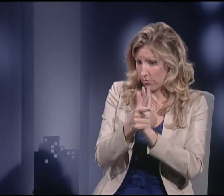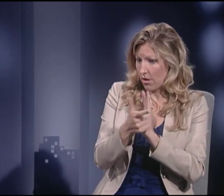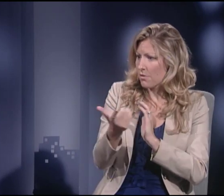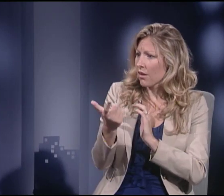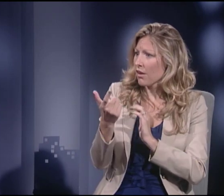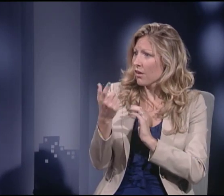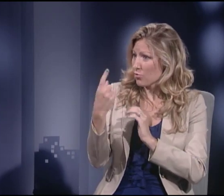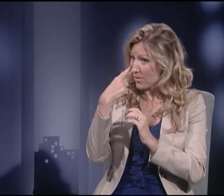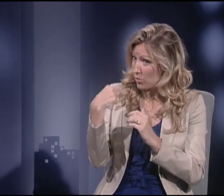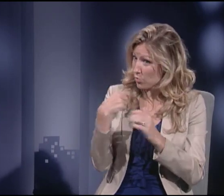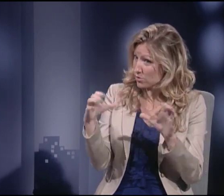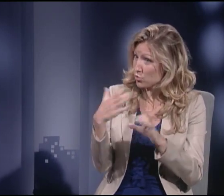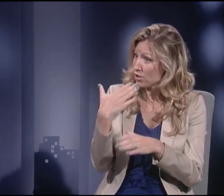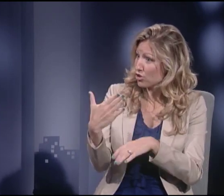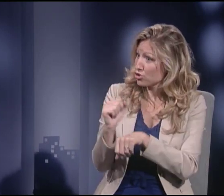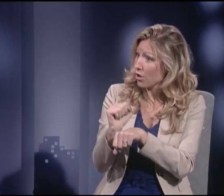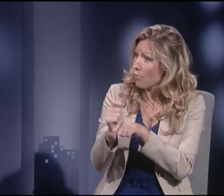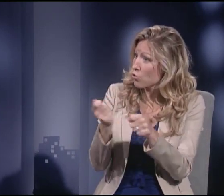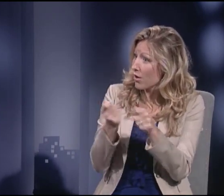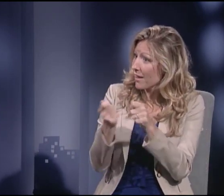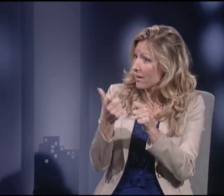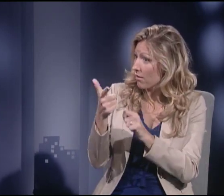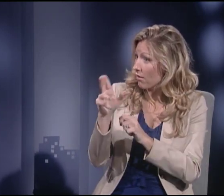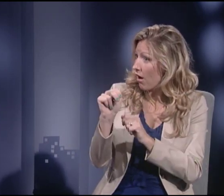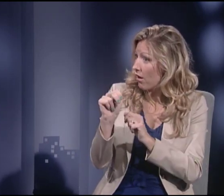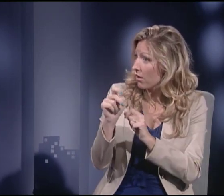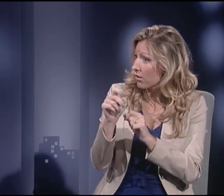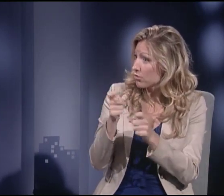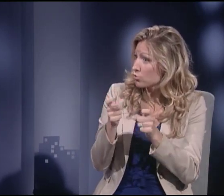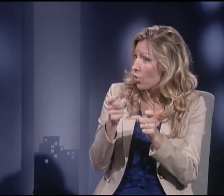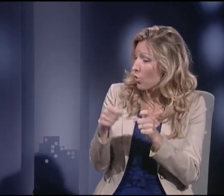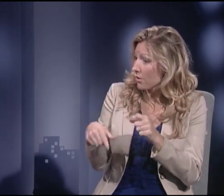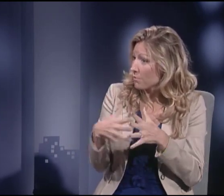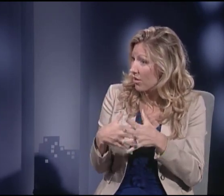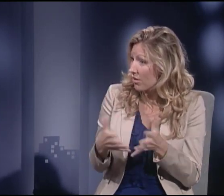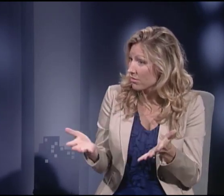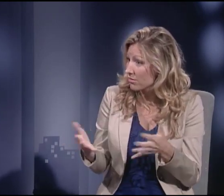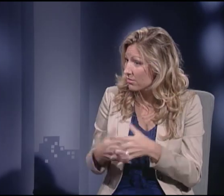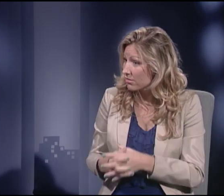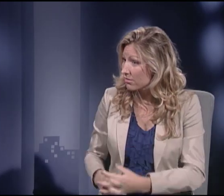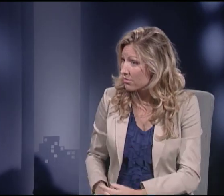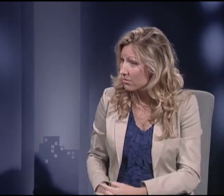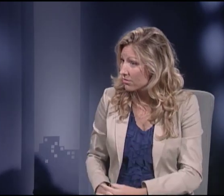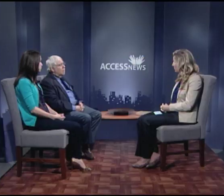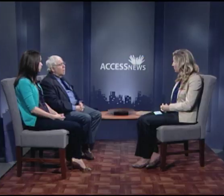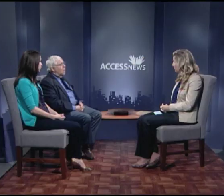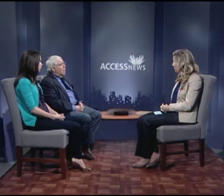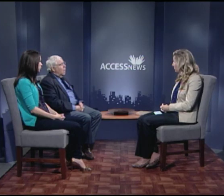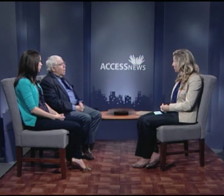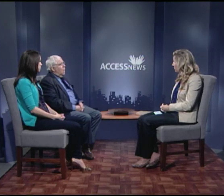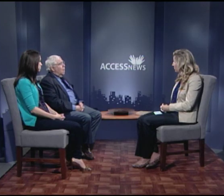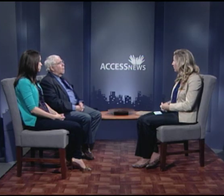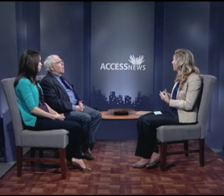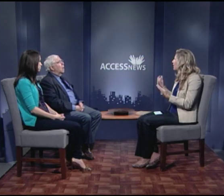So right now, obviously, guns are not prohibited, but are we doing a good job as far as regulating them, here in America?